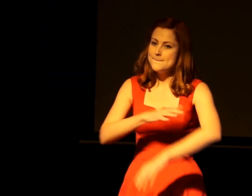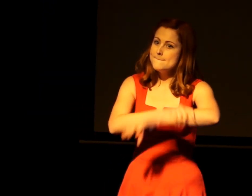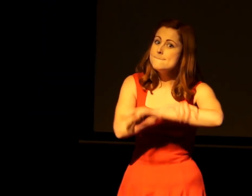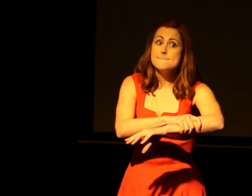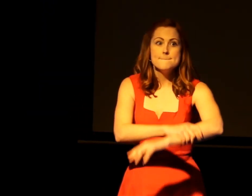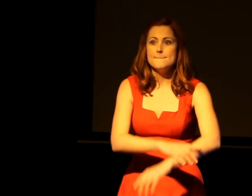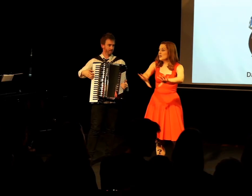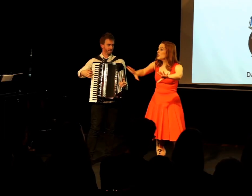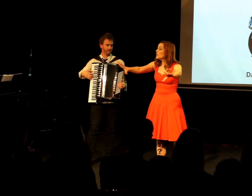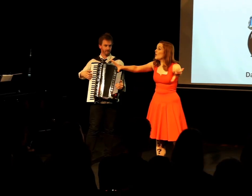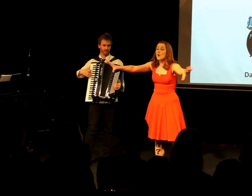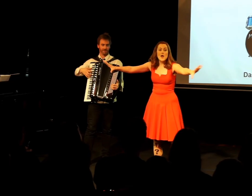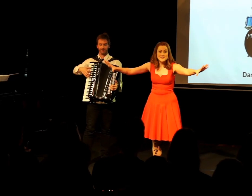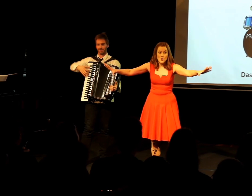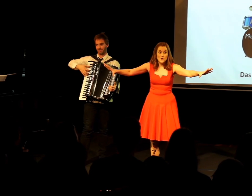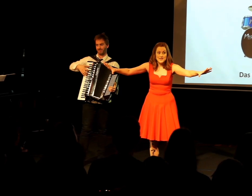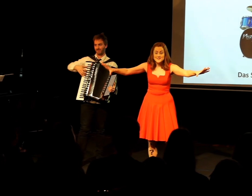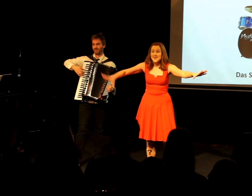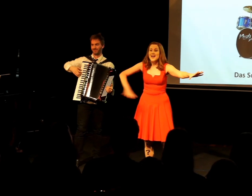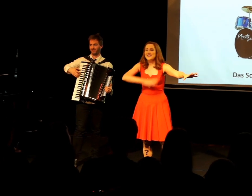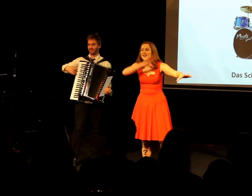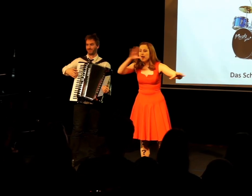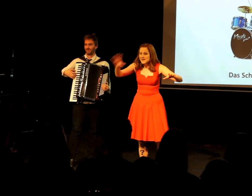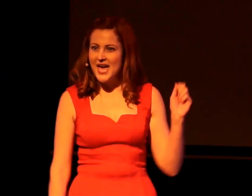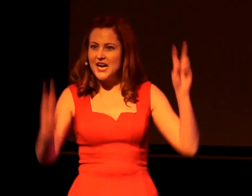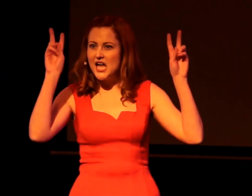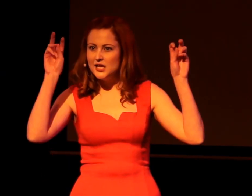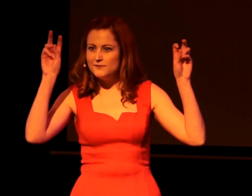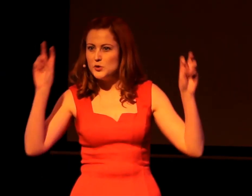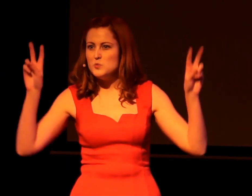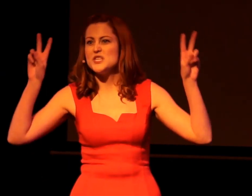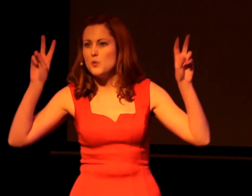(that's two words) you've got such a huge intellectual capacity